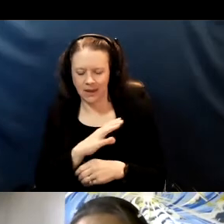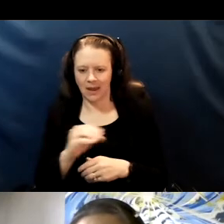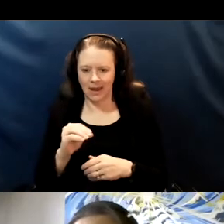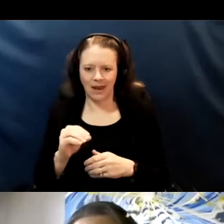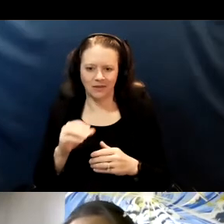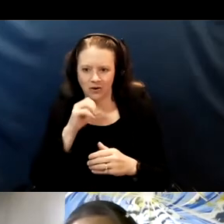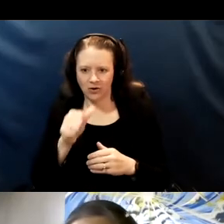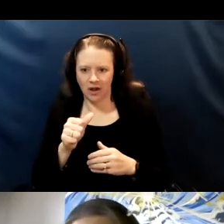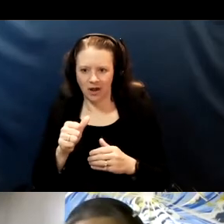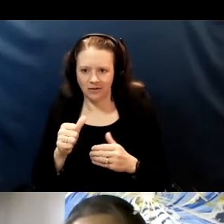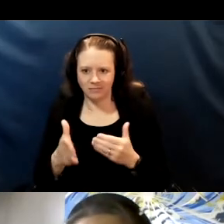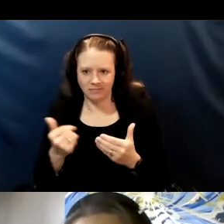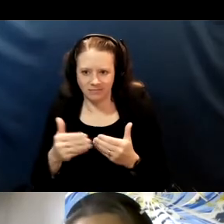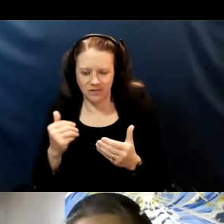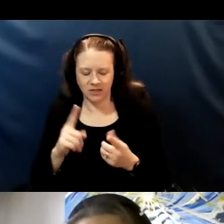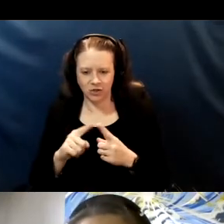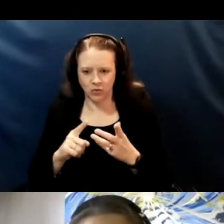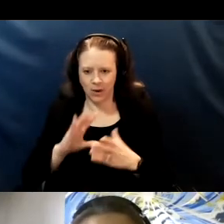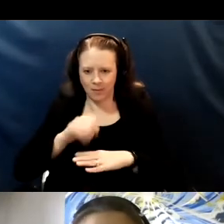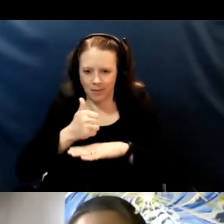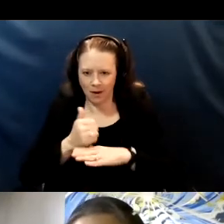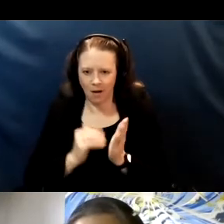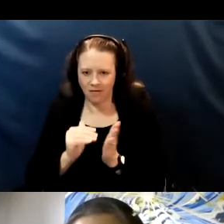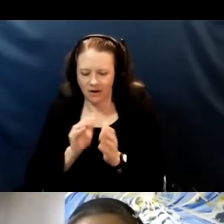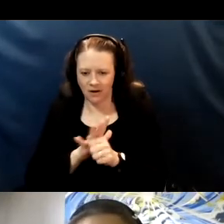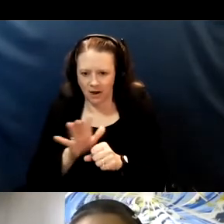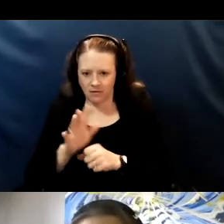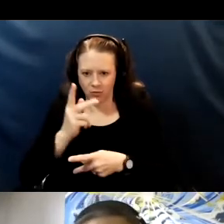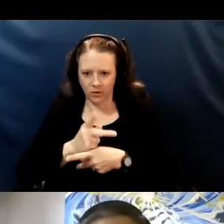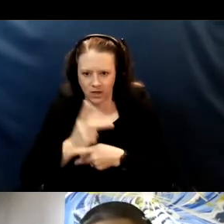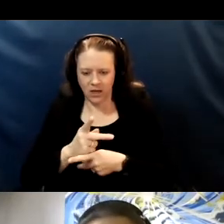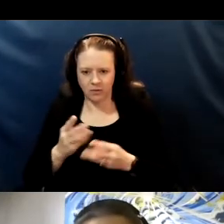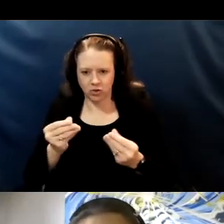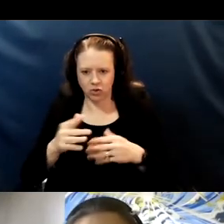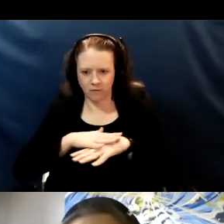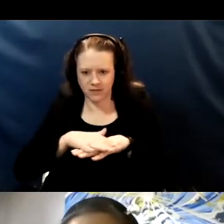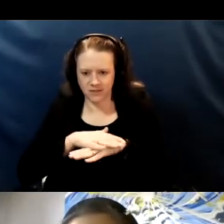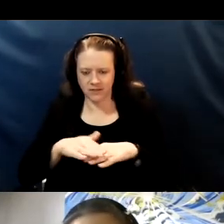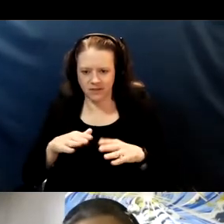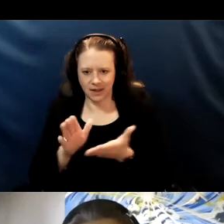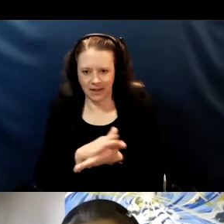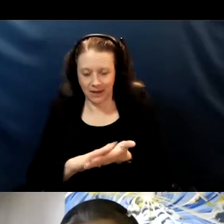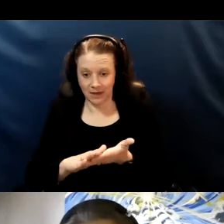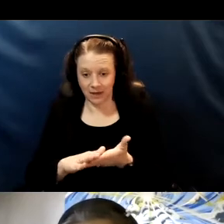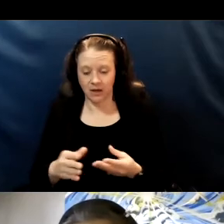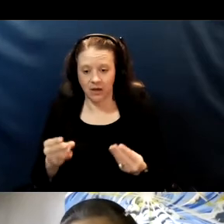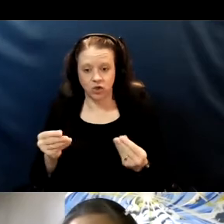to really keep surfaces clean. Three, surface transmission is far less common